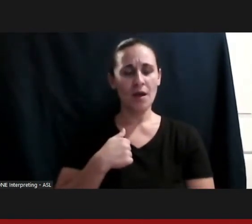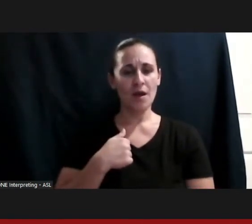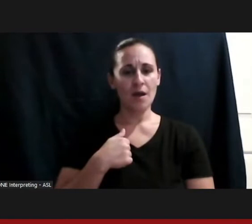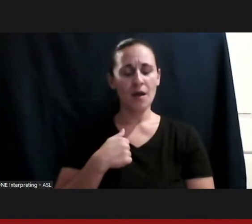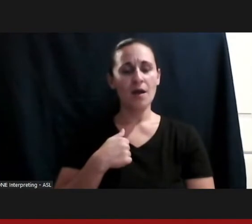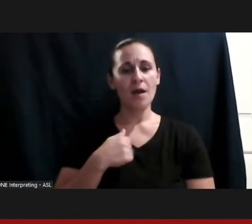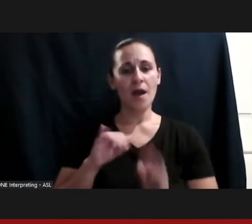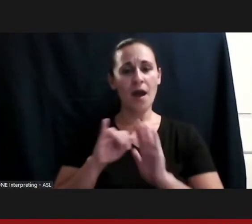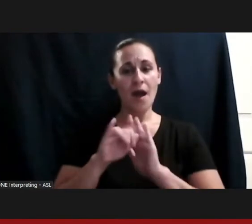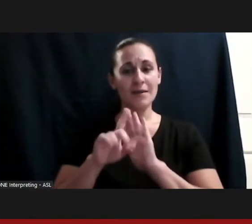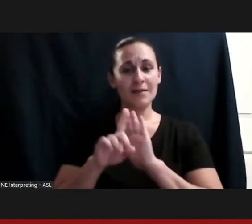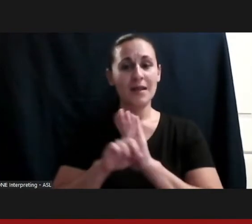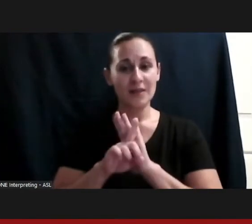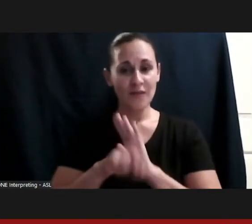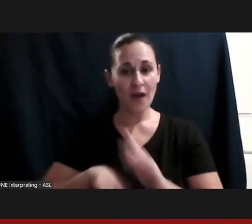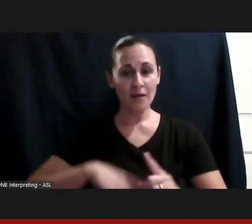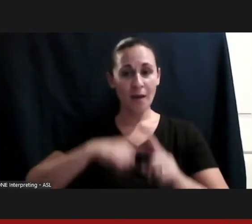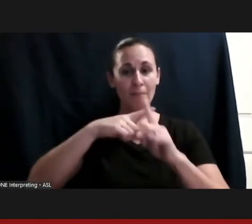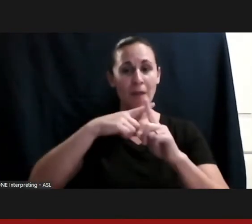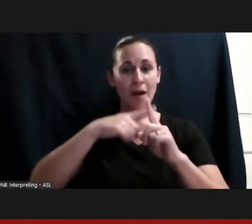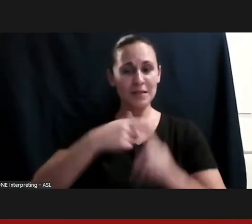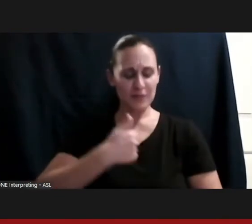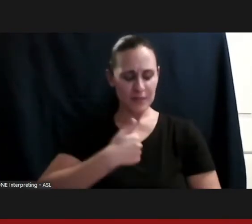positive sense of identity as a person with a disability.